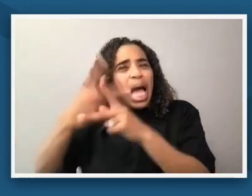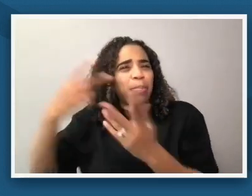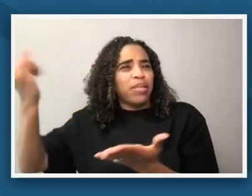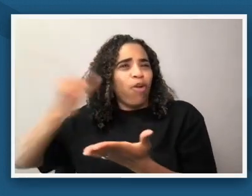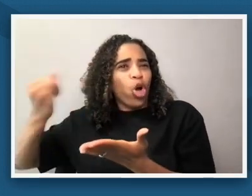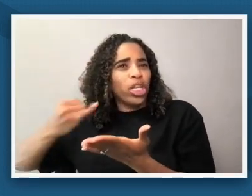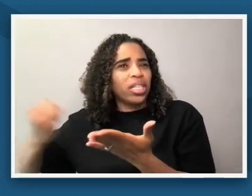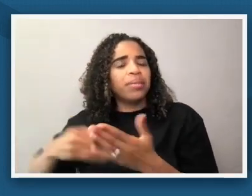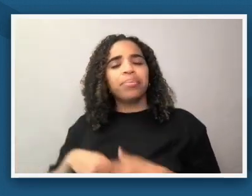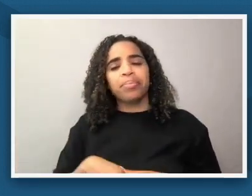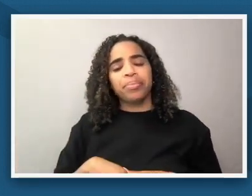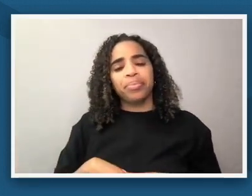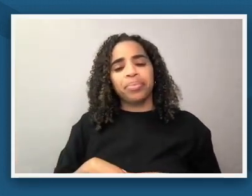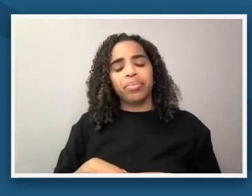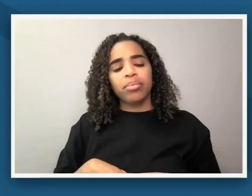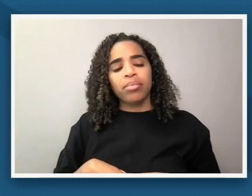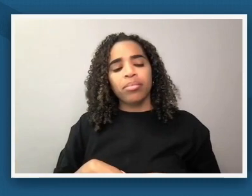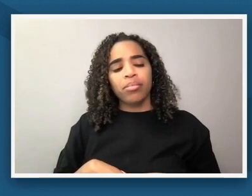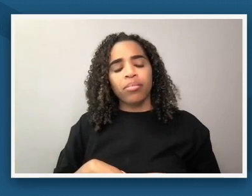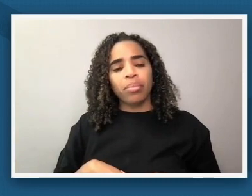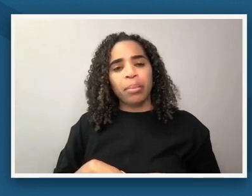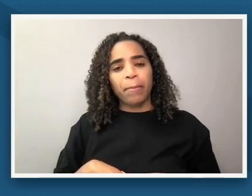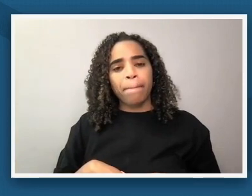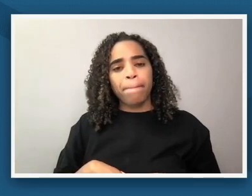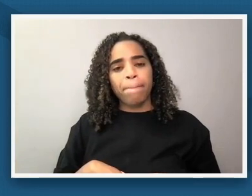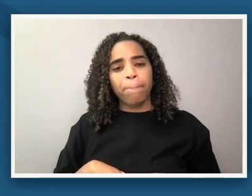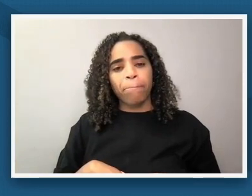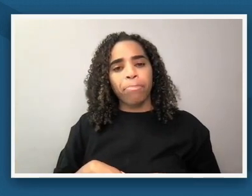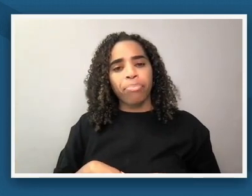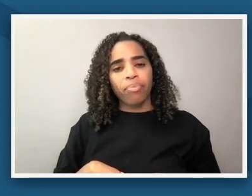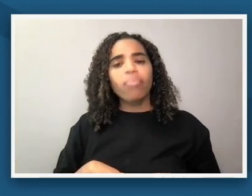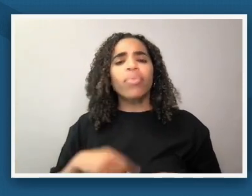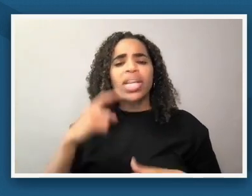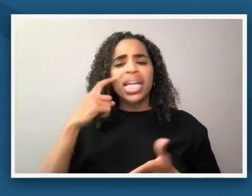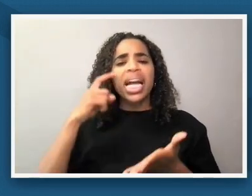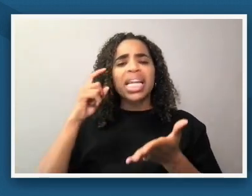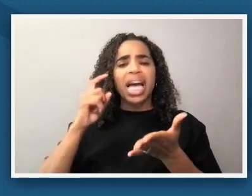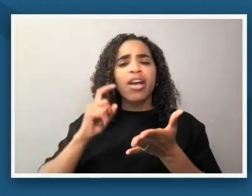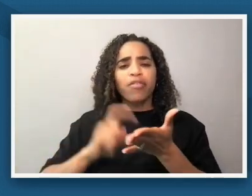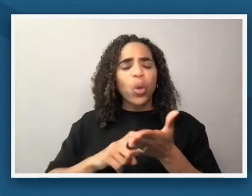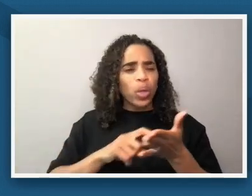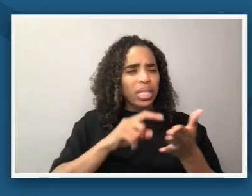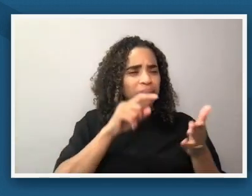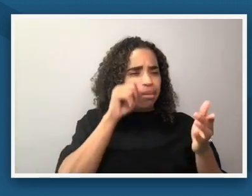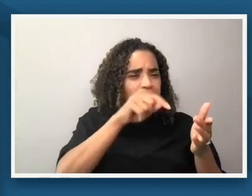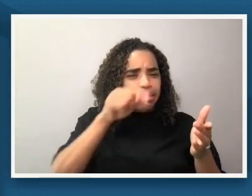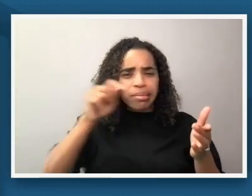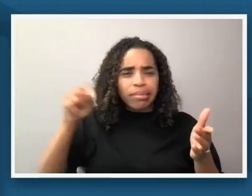seen that with some of the shows um that we've had over time as well